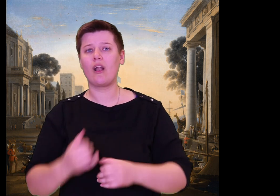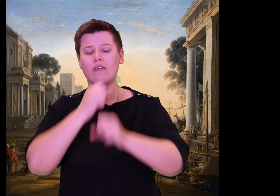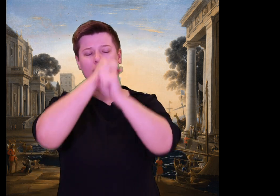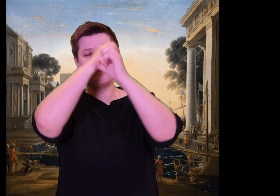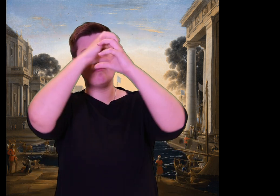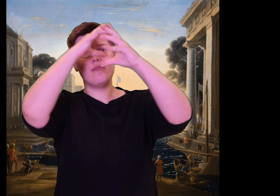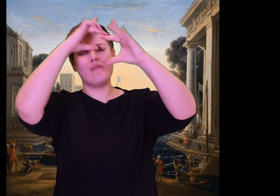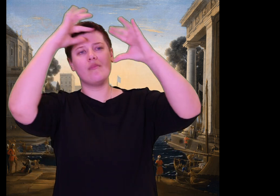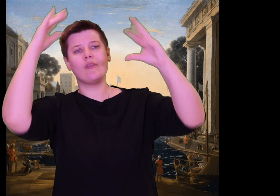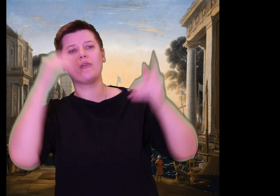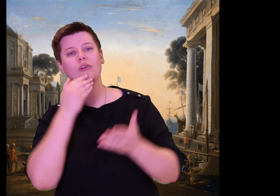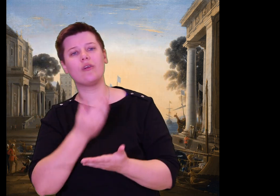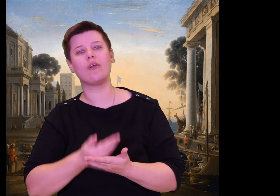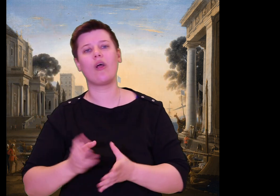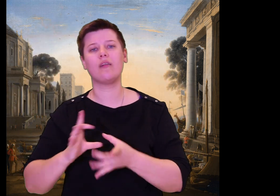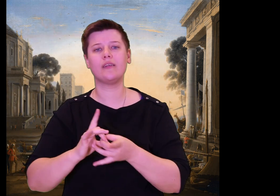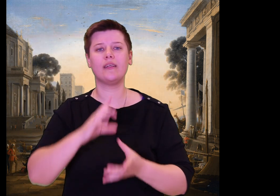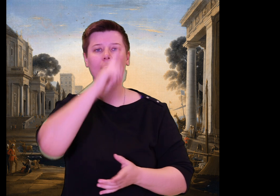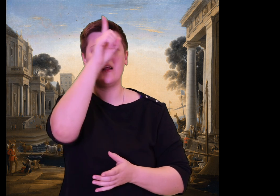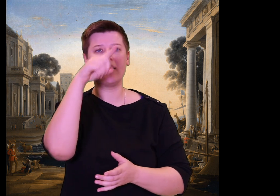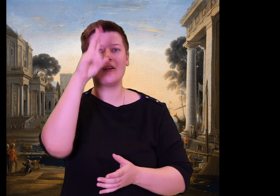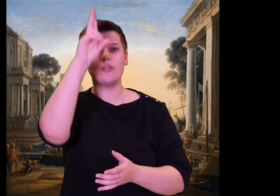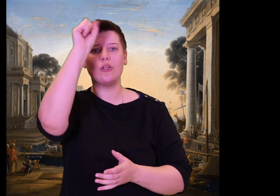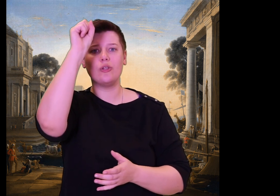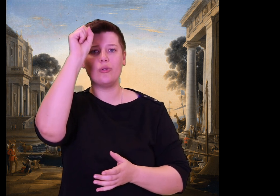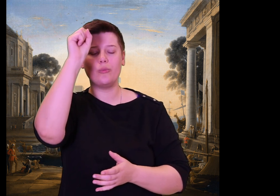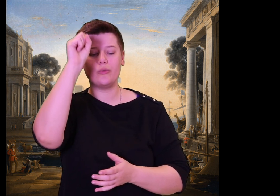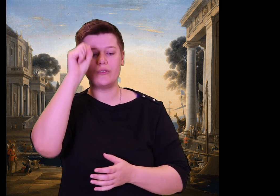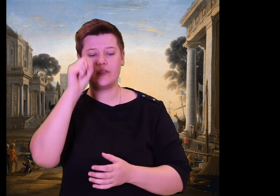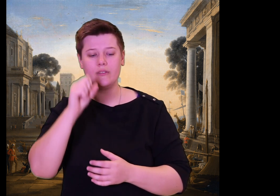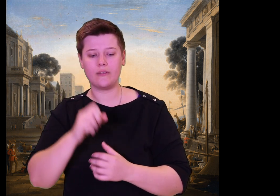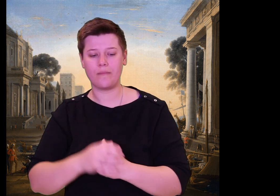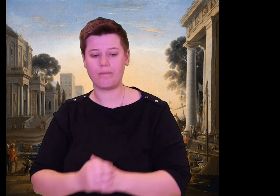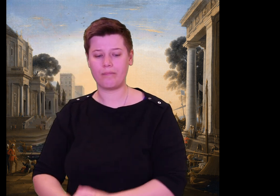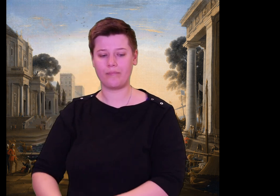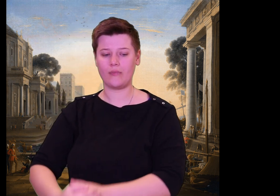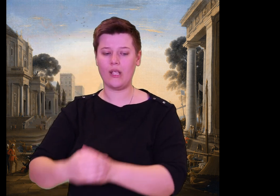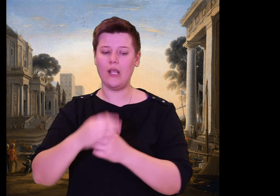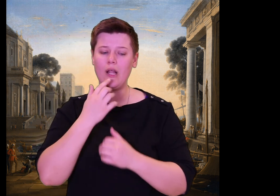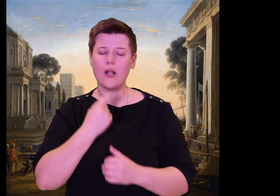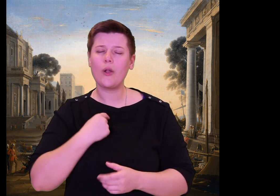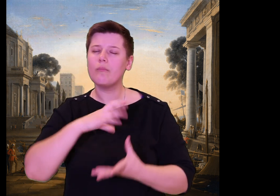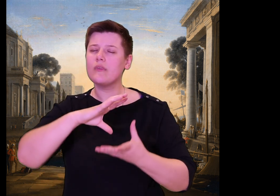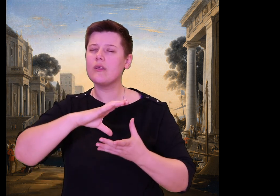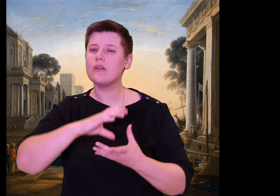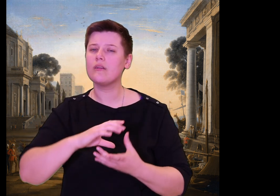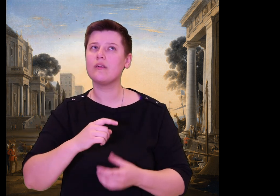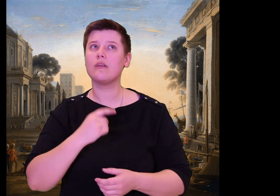All the other Greeks who had survived the brutal sack of Troy sailed safely